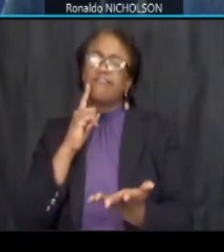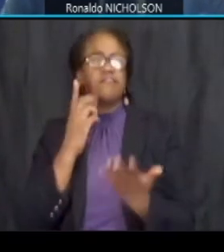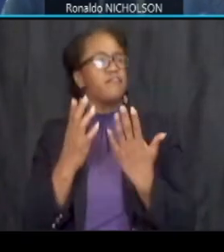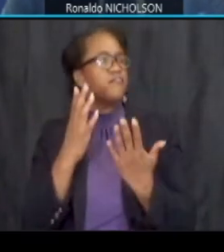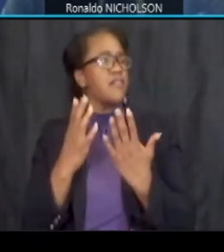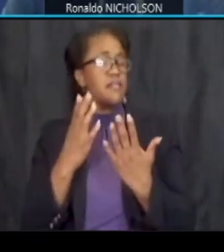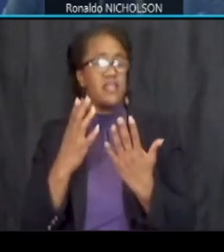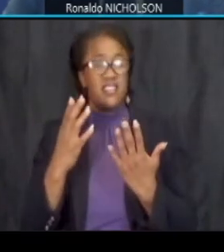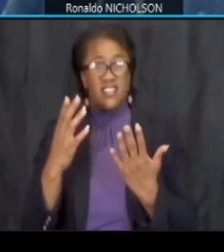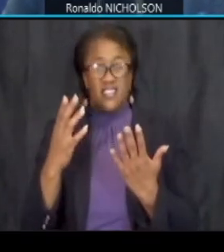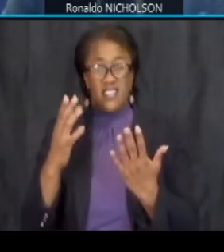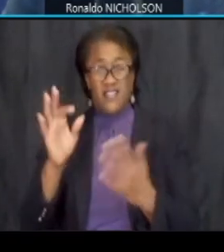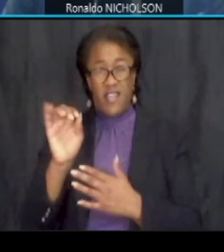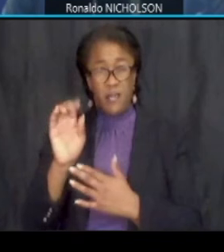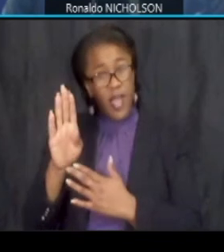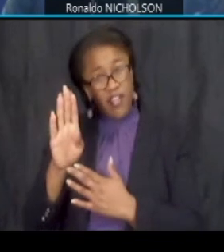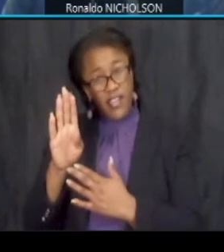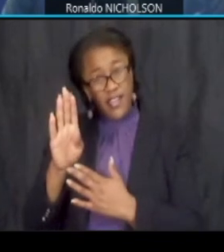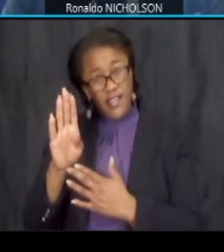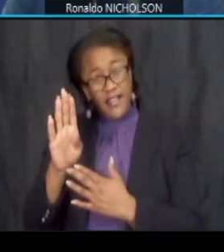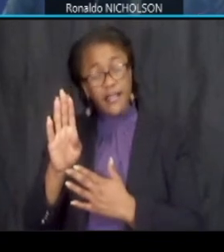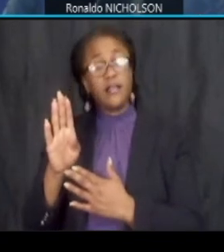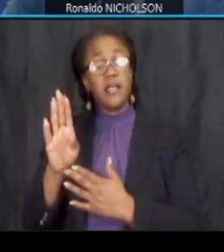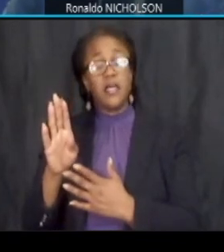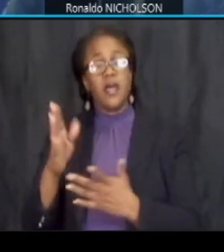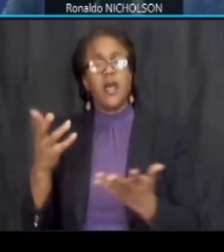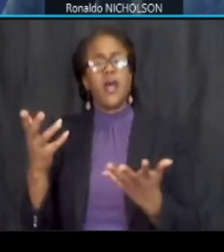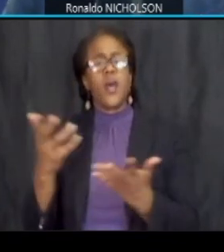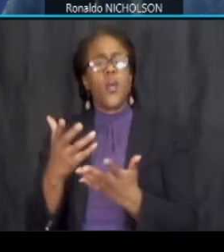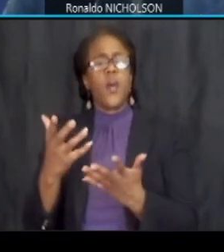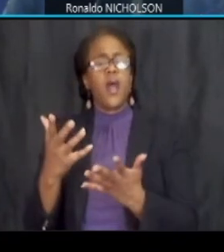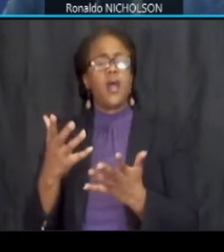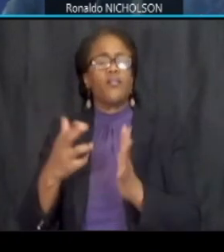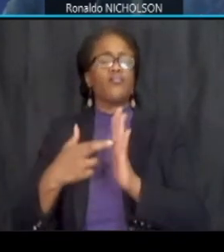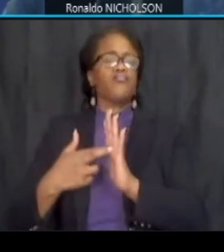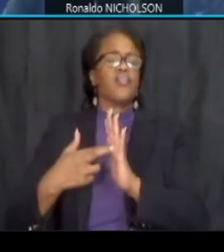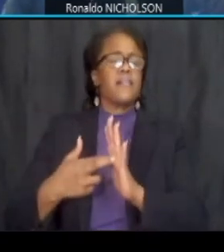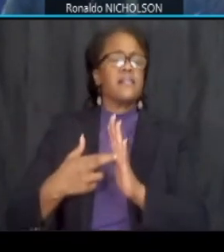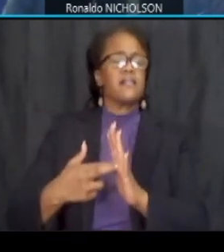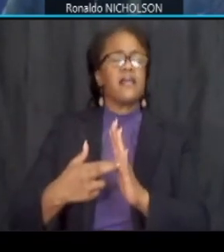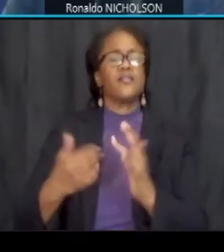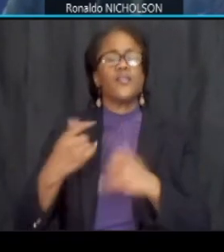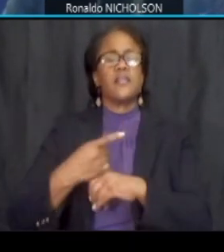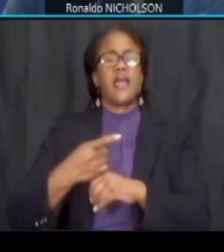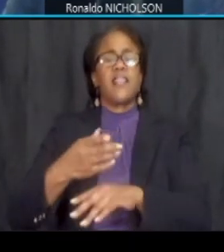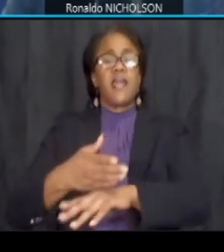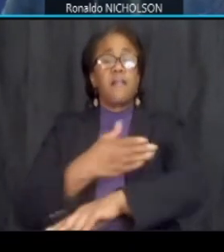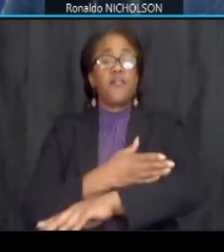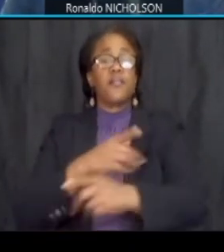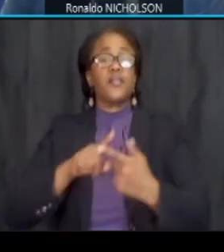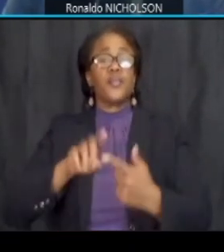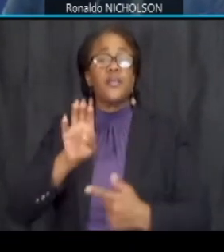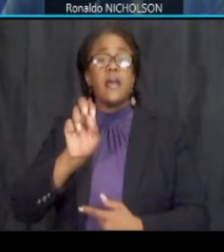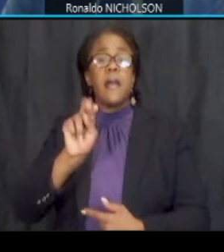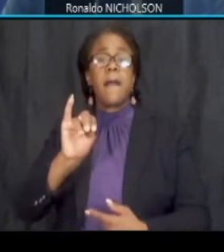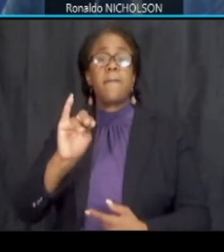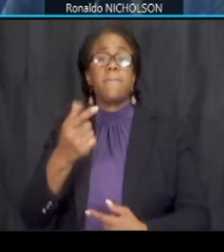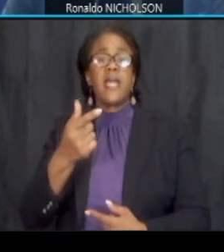february but what we want to represent today are the improvements to the benning road corridor to